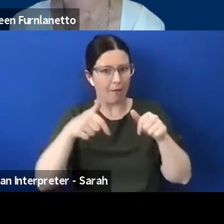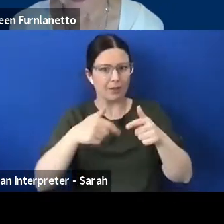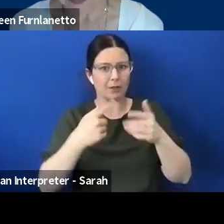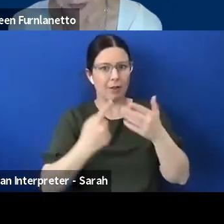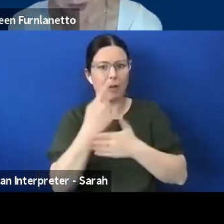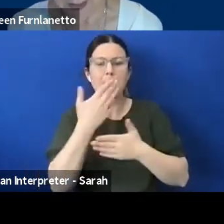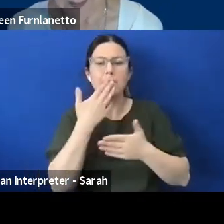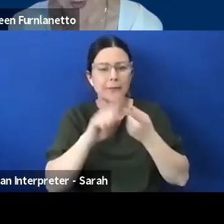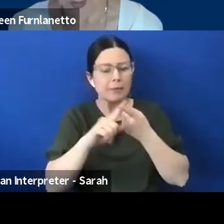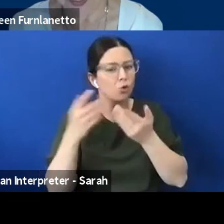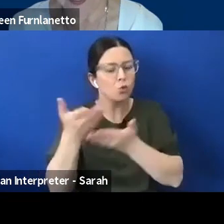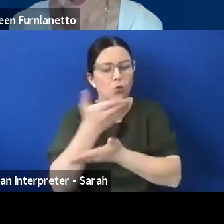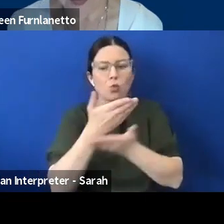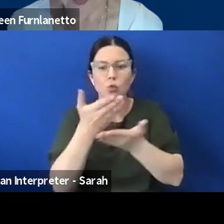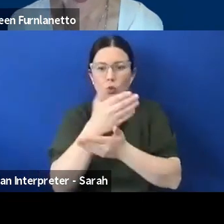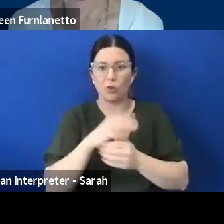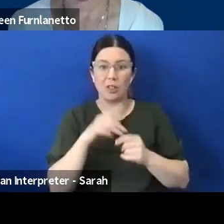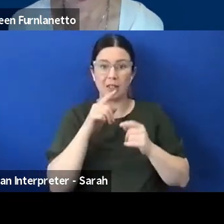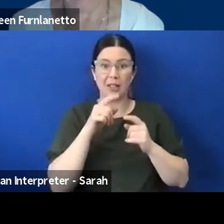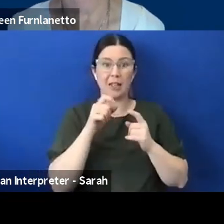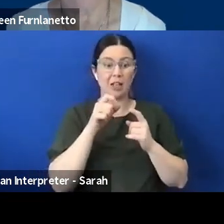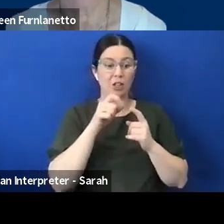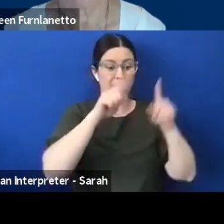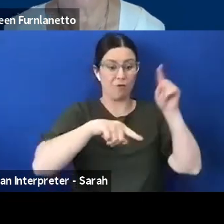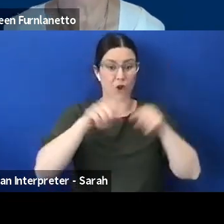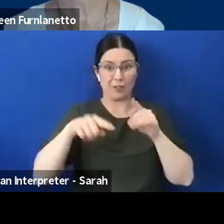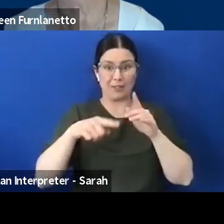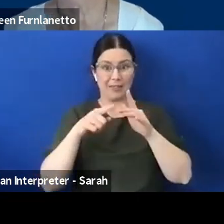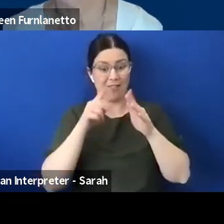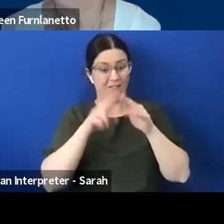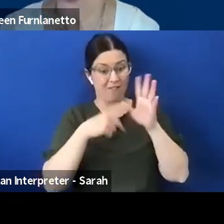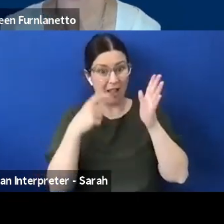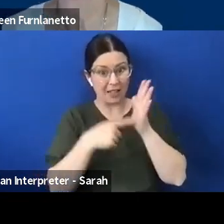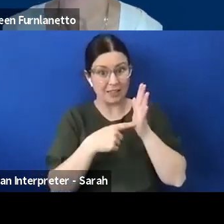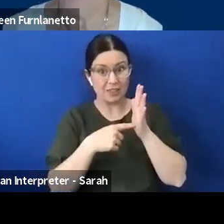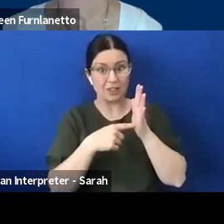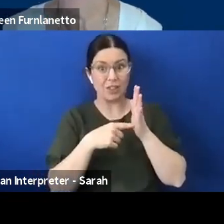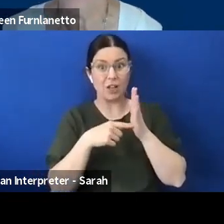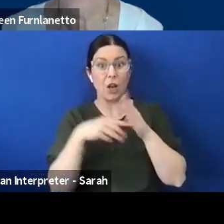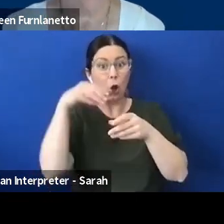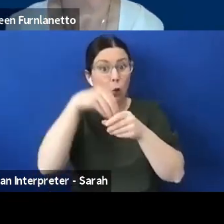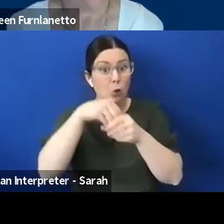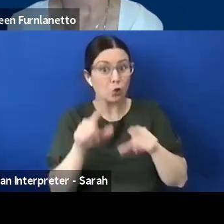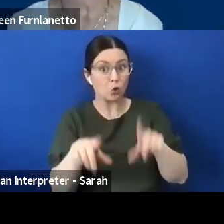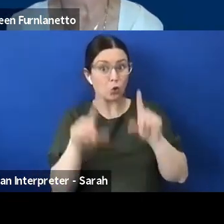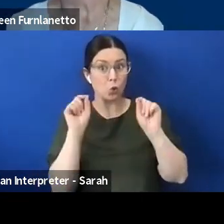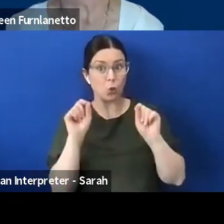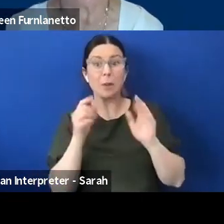inclusion is a choice. Does your organisation choose inclusion? I'll hand back to you now Tony